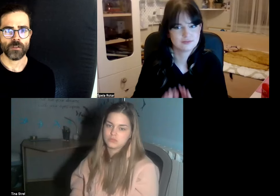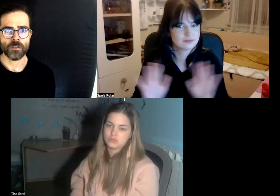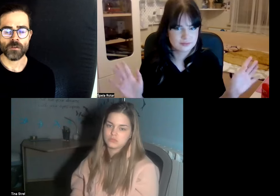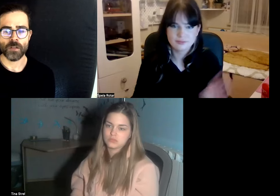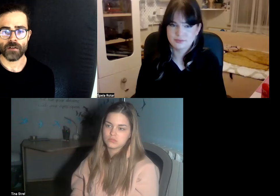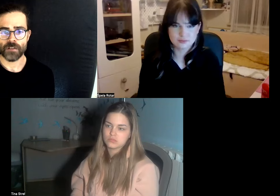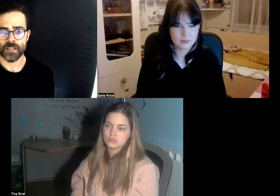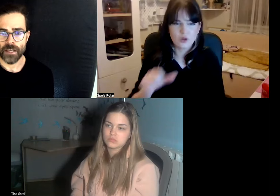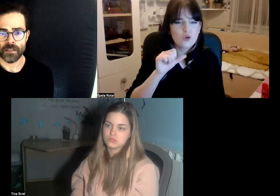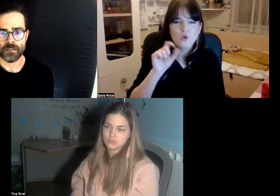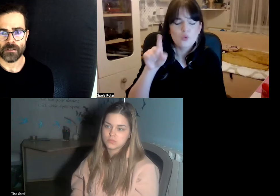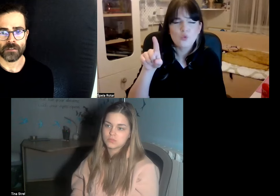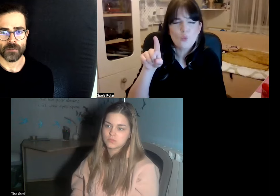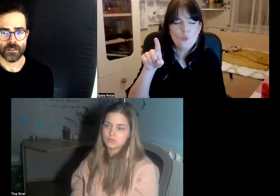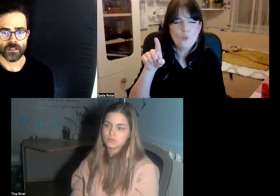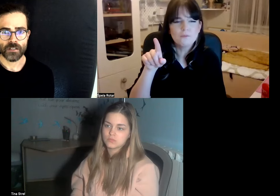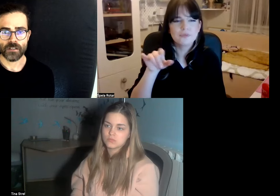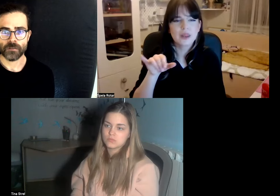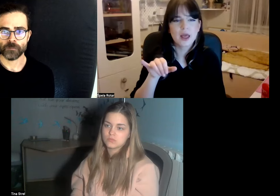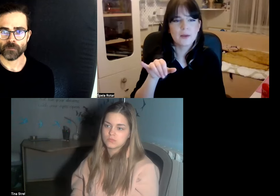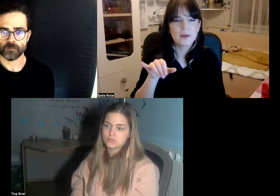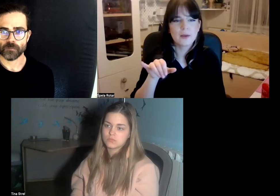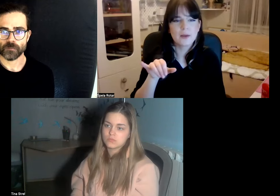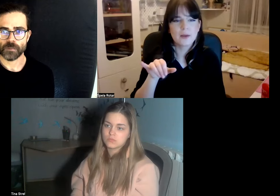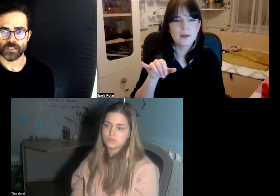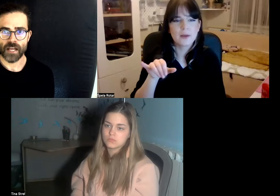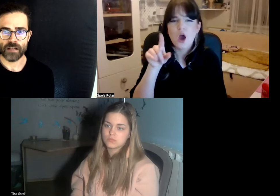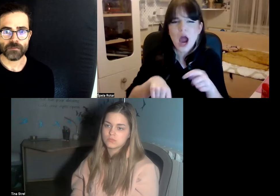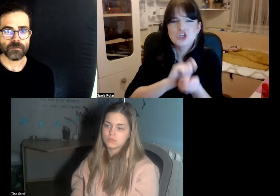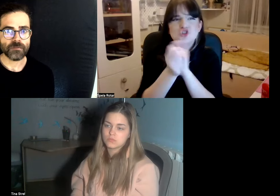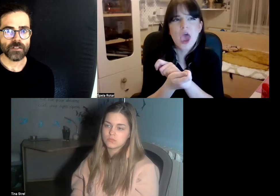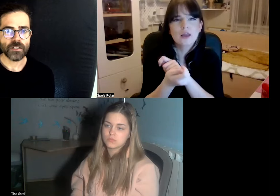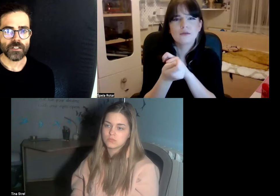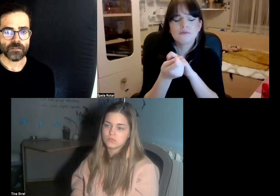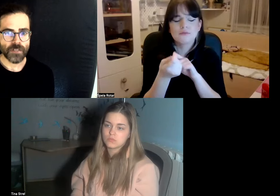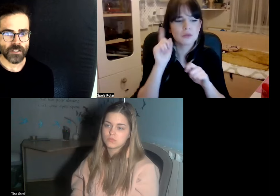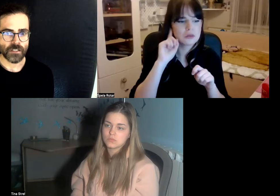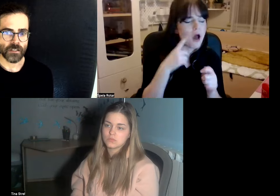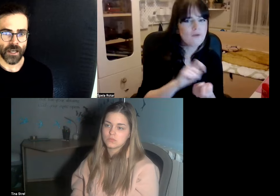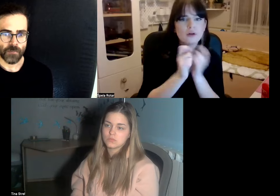because you have a kid that's self sufficient and happy